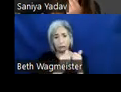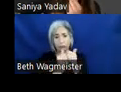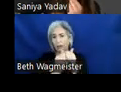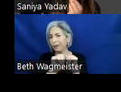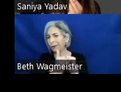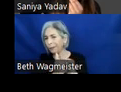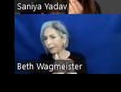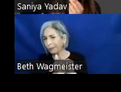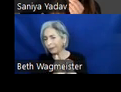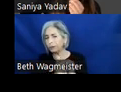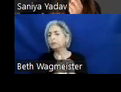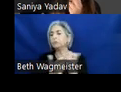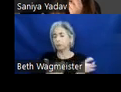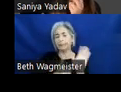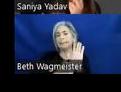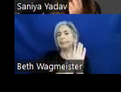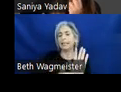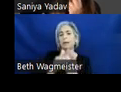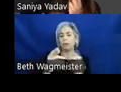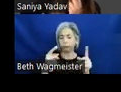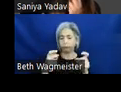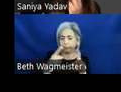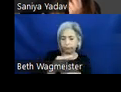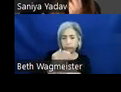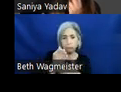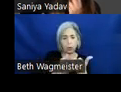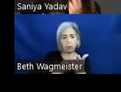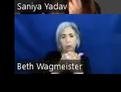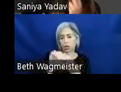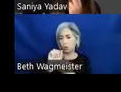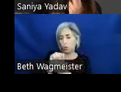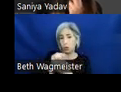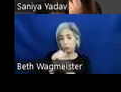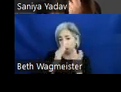Here is an example of the complex components that we work to pair with our personas.